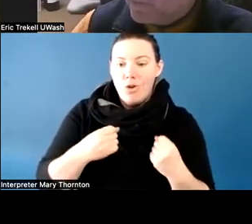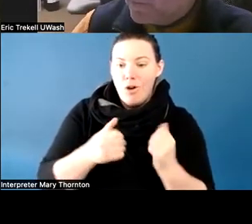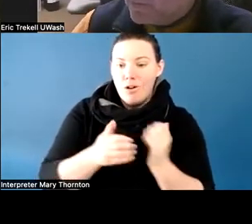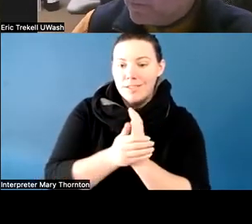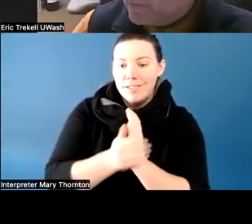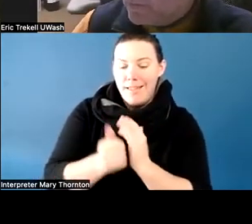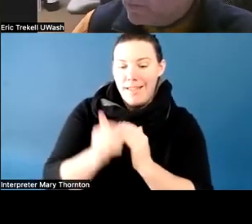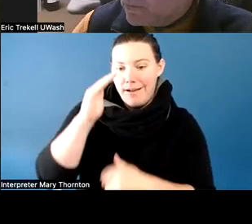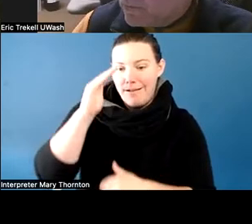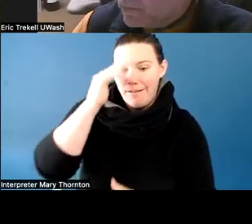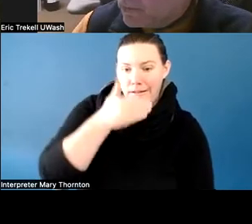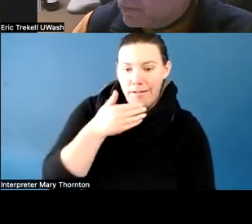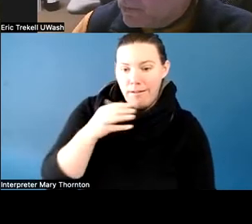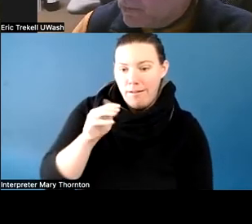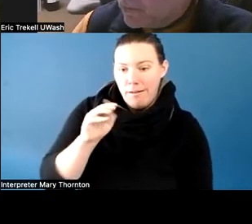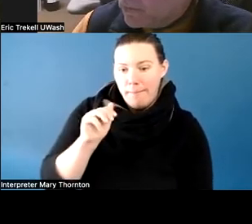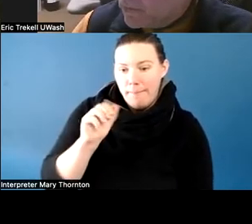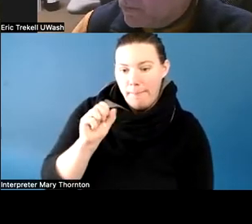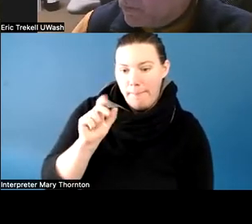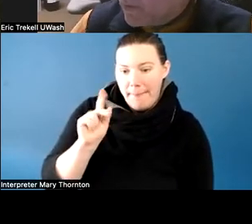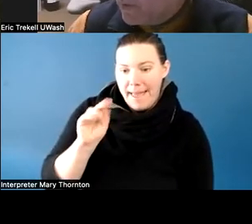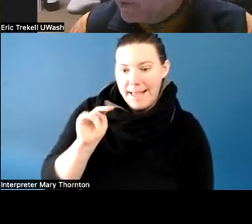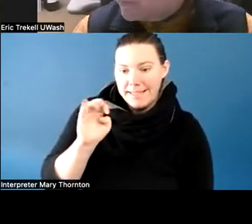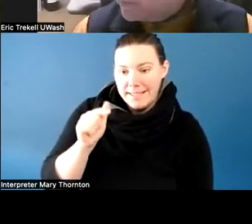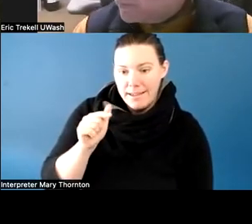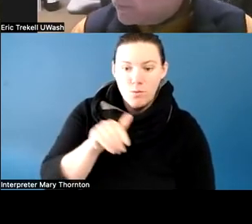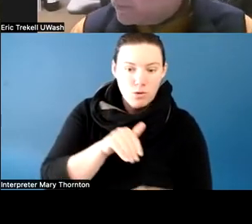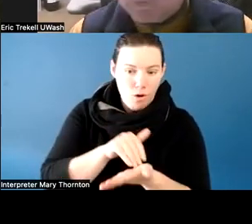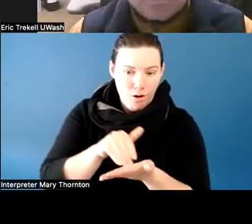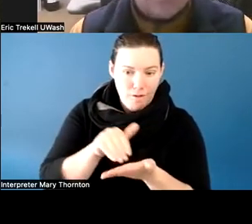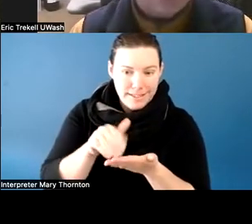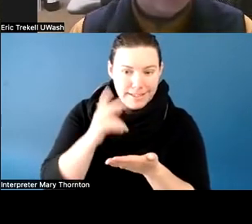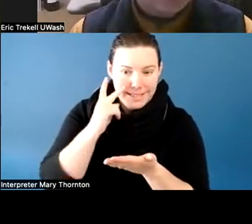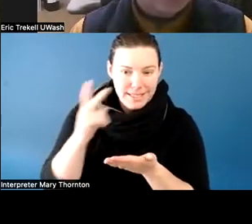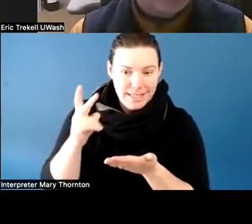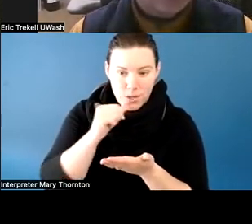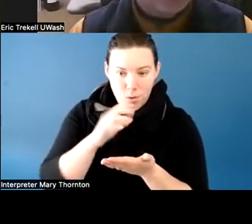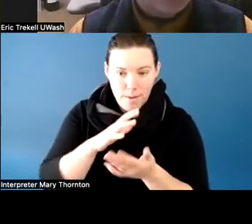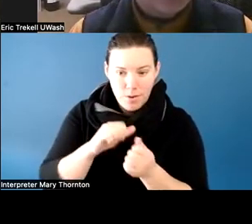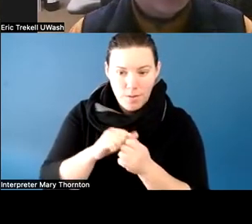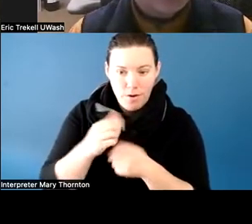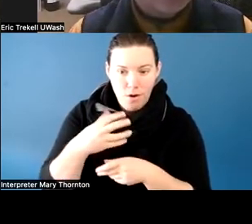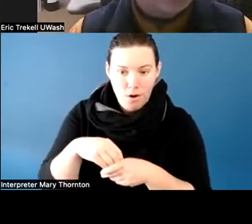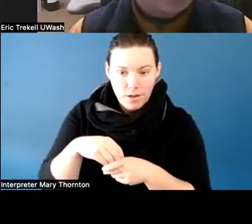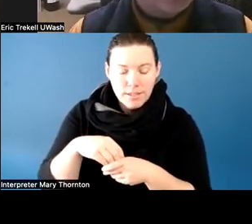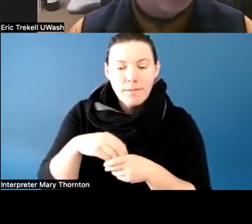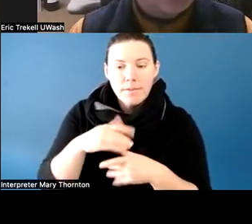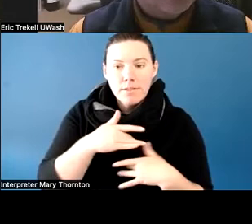where, as I mentioned, the behavior does not stand out as a stereotypical autistic behavior